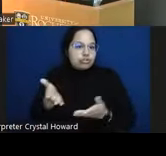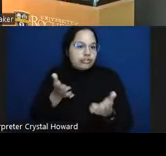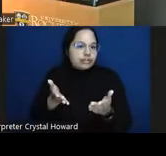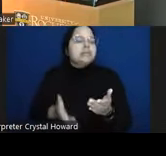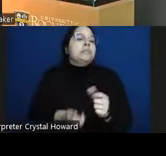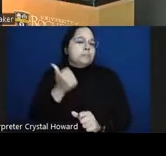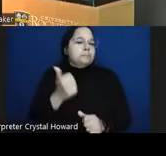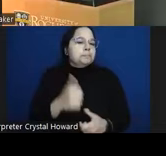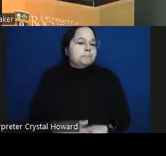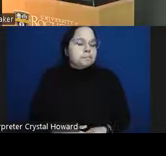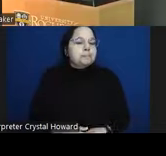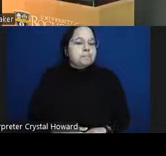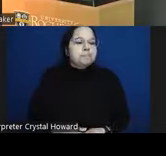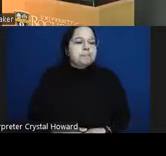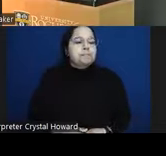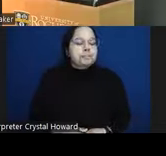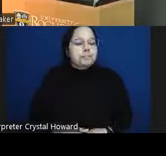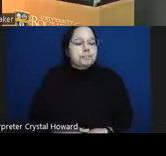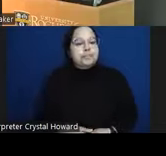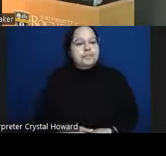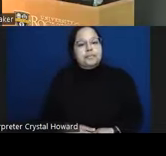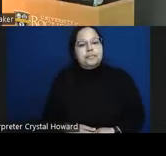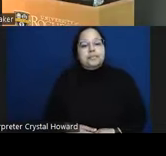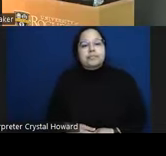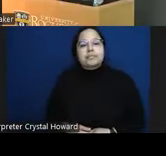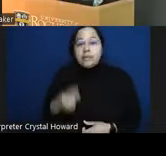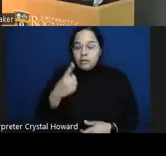what one of the big problems that we have is that there's especially a lack of Suicide Prevention